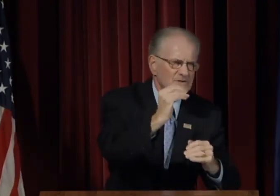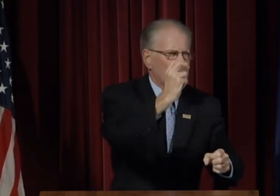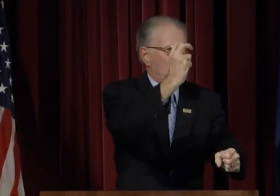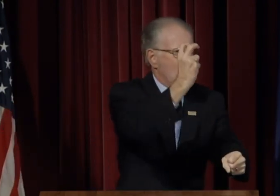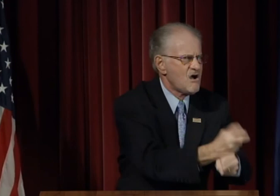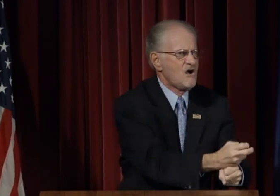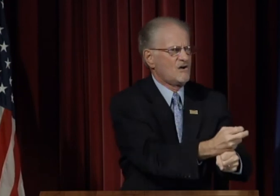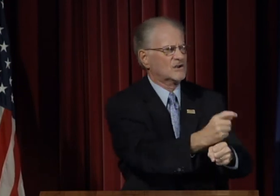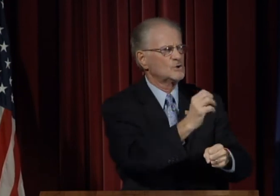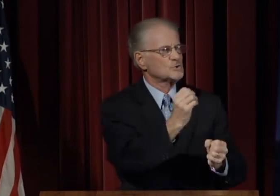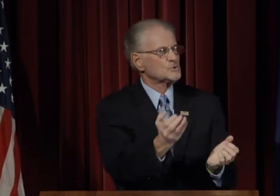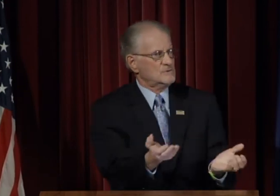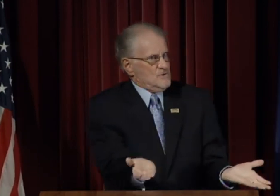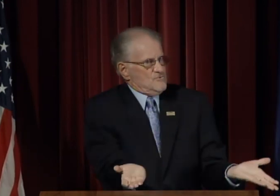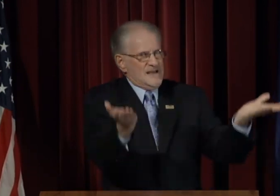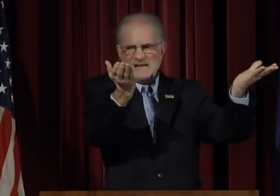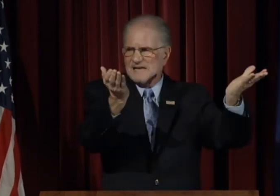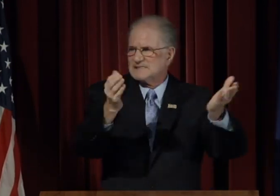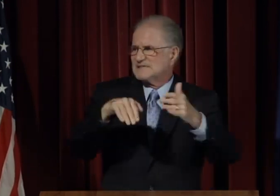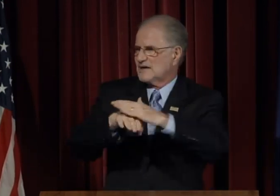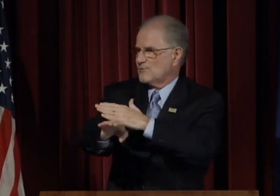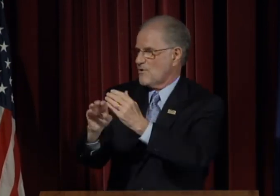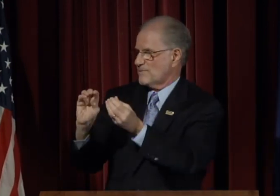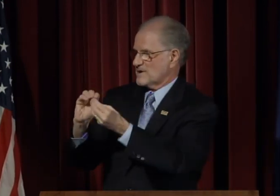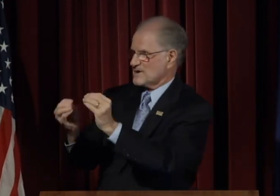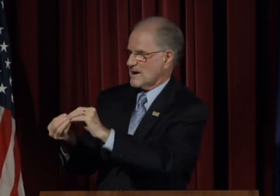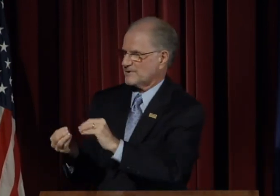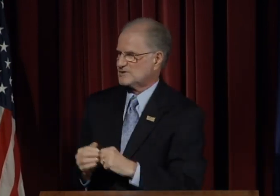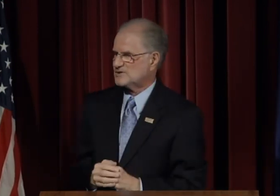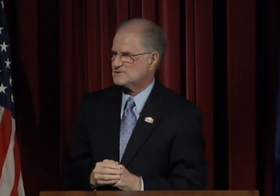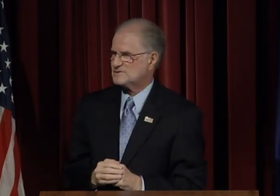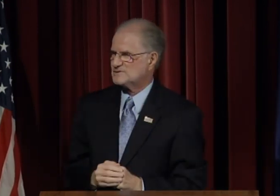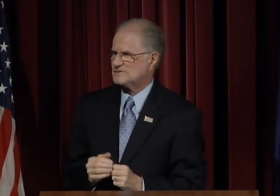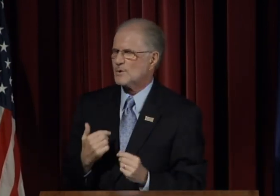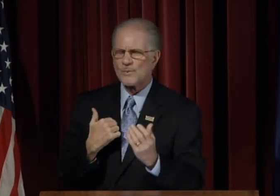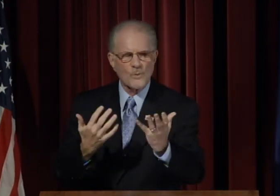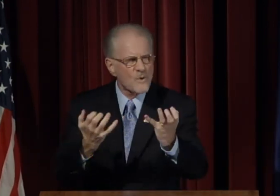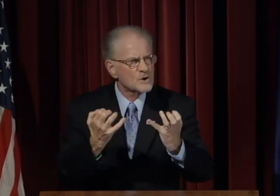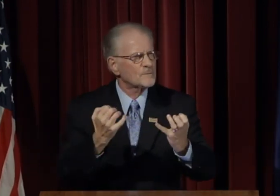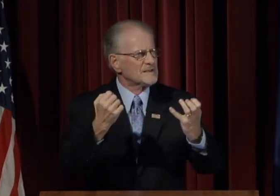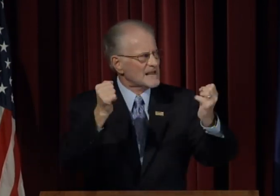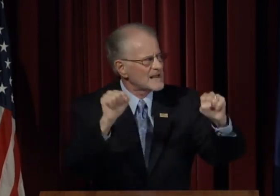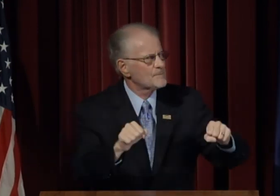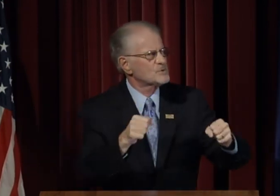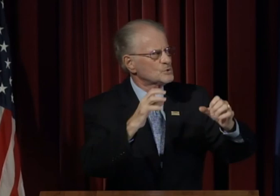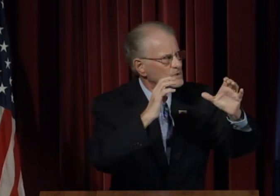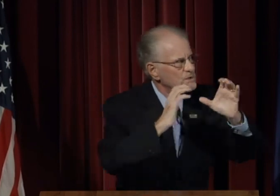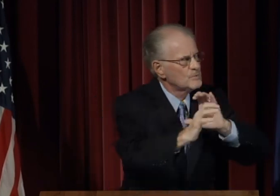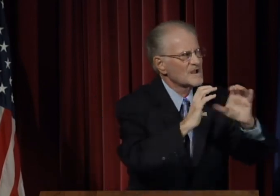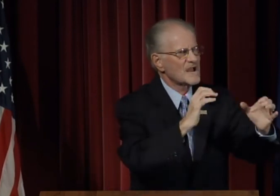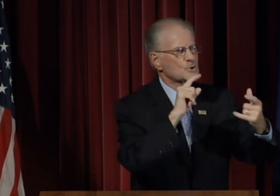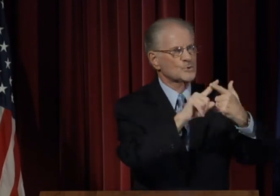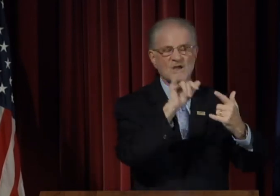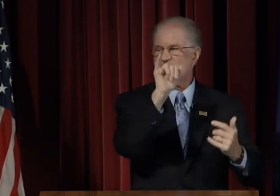We must work extremely hard to raise enrollment numbers.